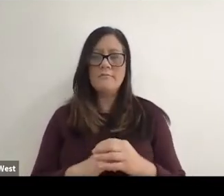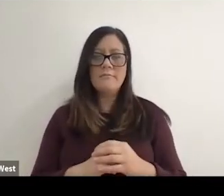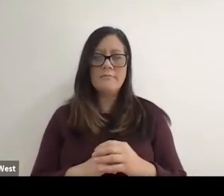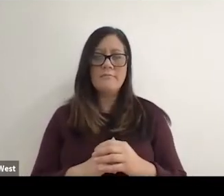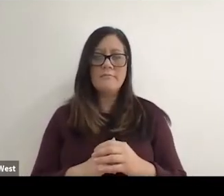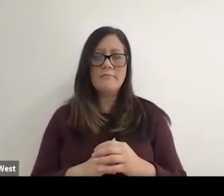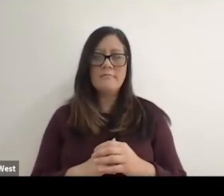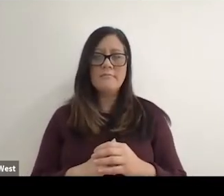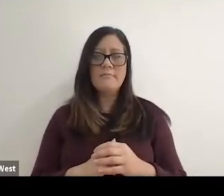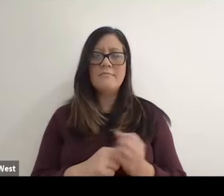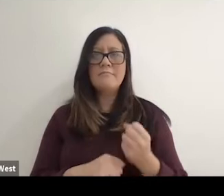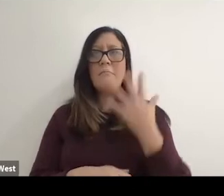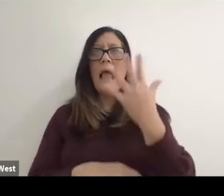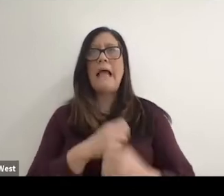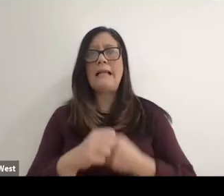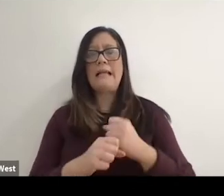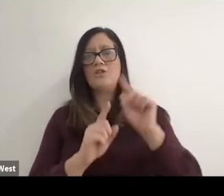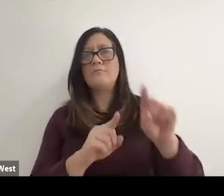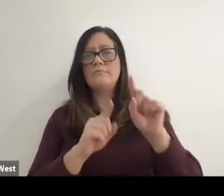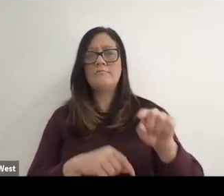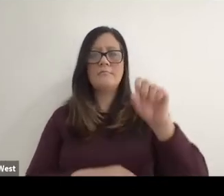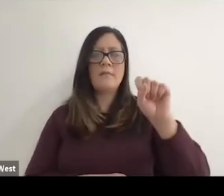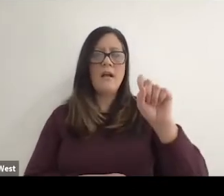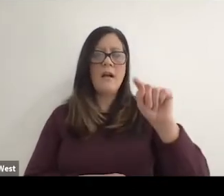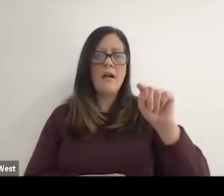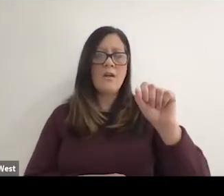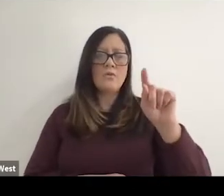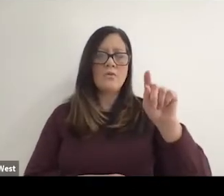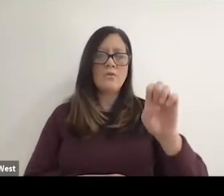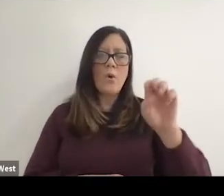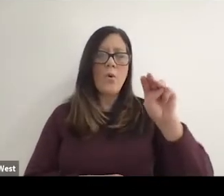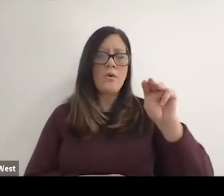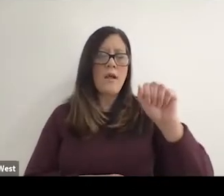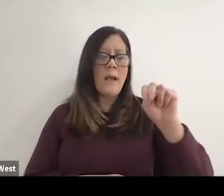And spent many years at Stoke Mandeville. maybe you